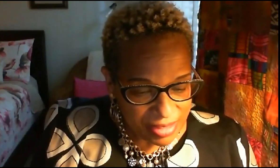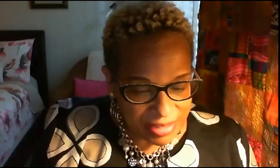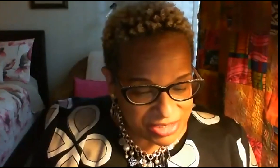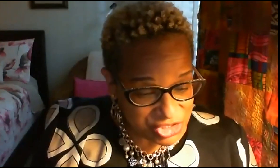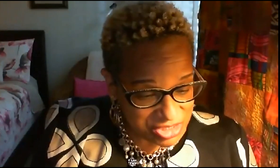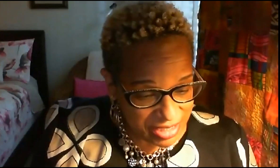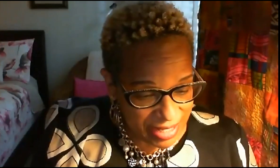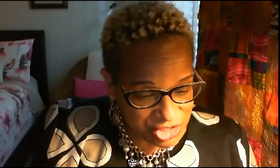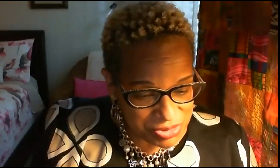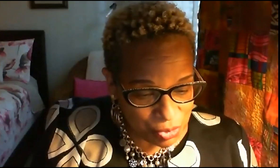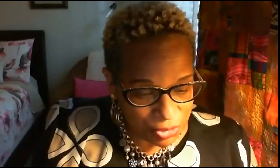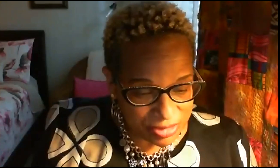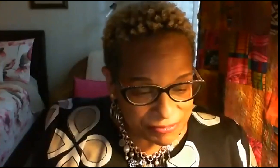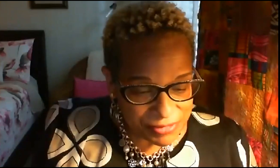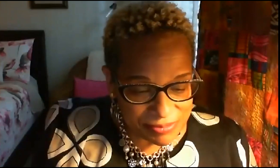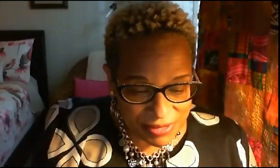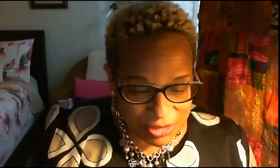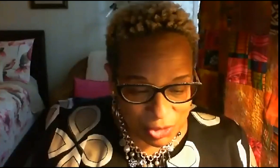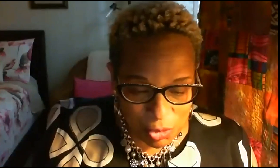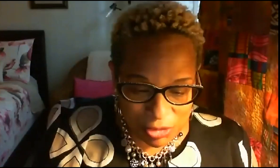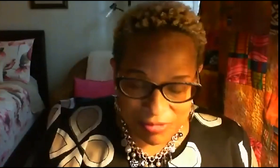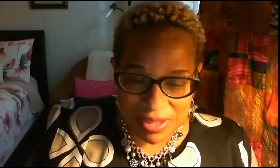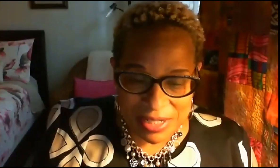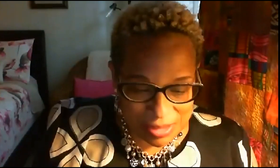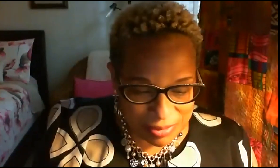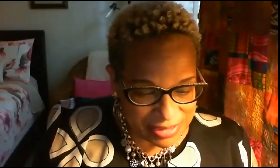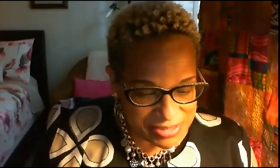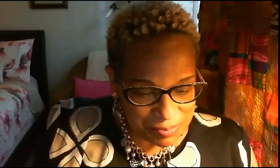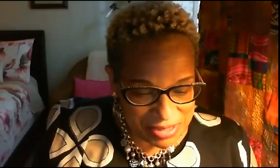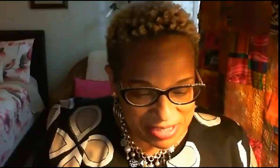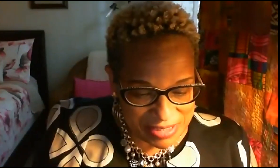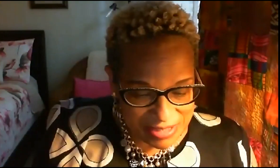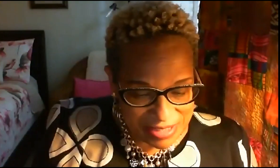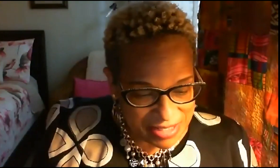in addition to that she was awarded the freedom fighter award from the naacp